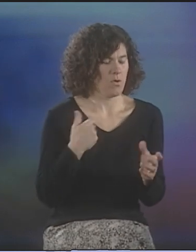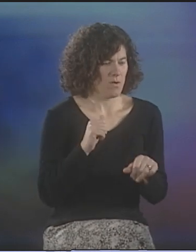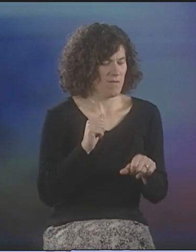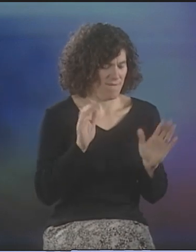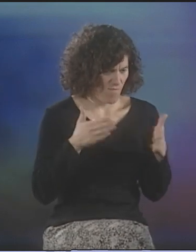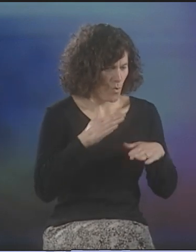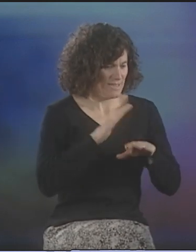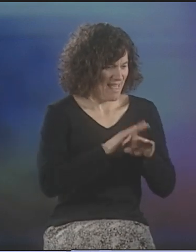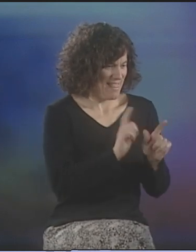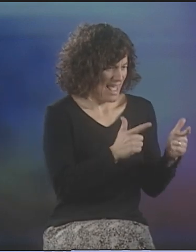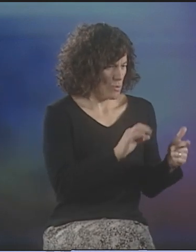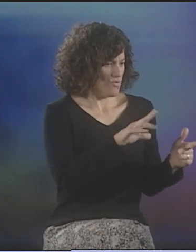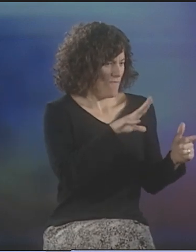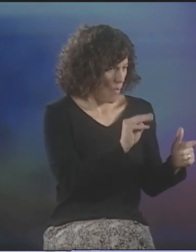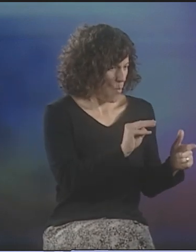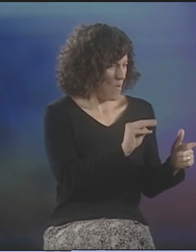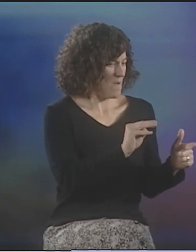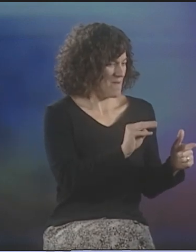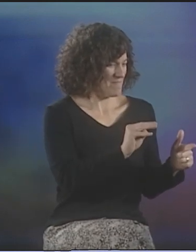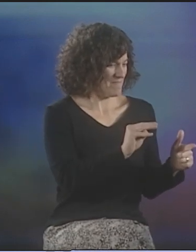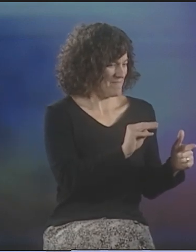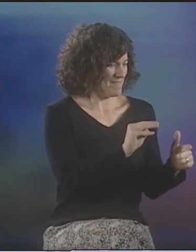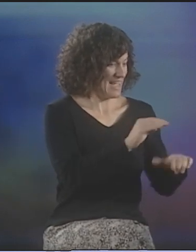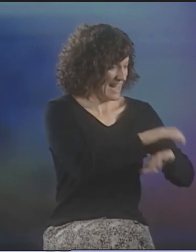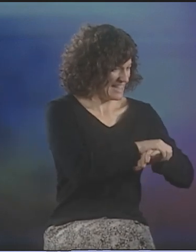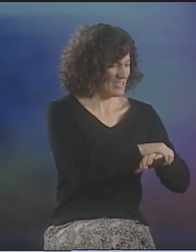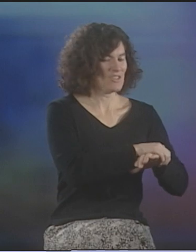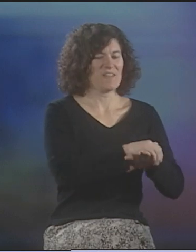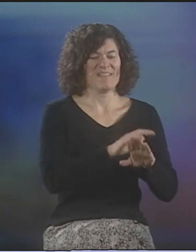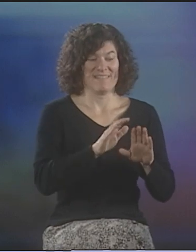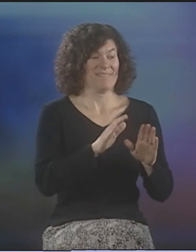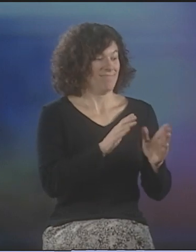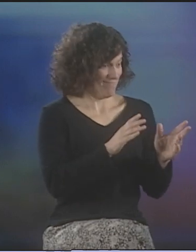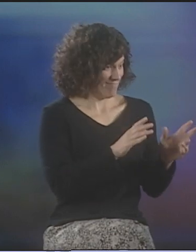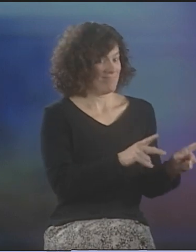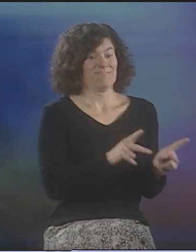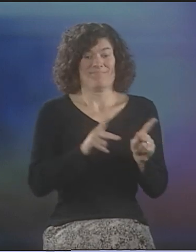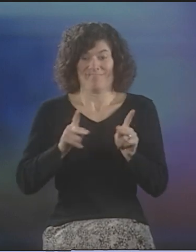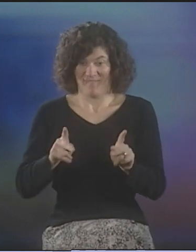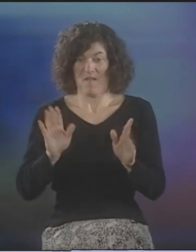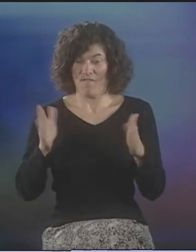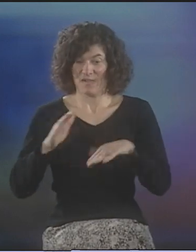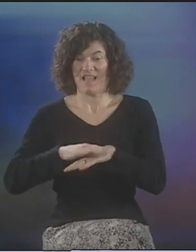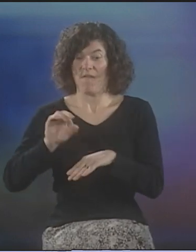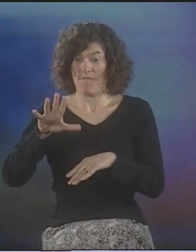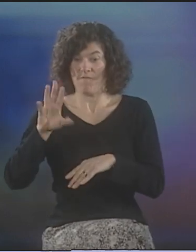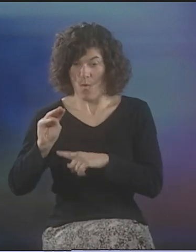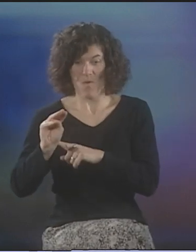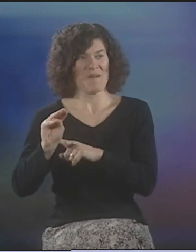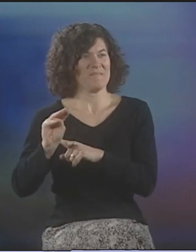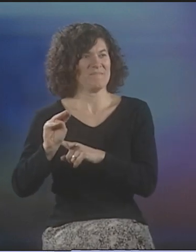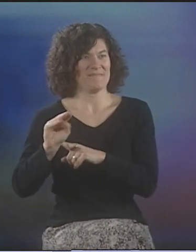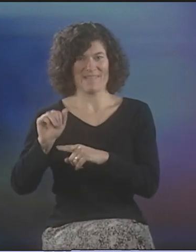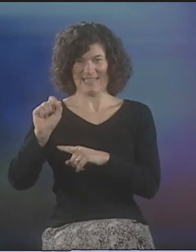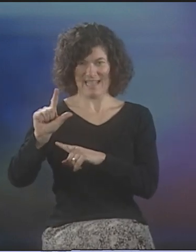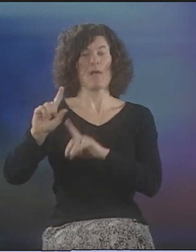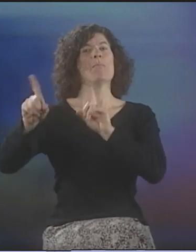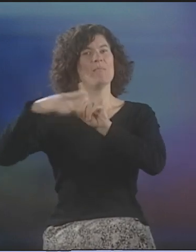WOULD FORCE US TO LOOK AT THE FORM OF ENGLISH AND THEN TAKE OFF THAT FORM AND SUPERIMPOSE THE FORM OF ASL